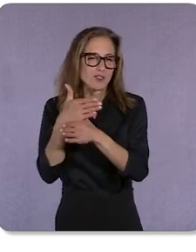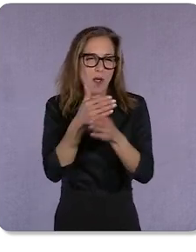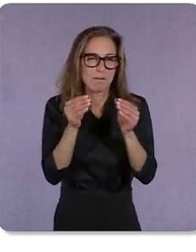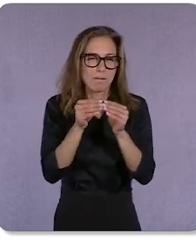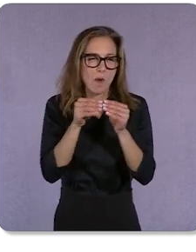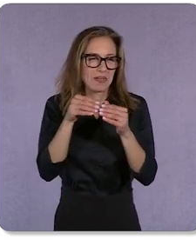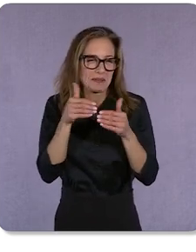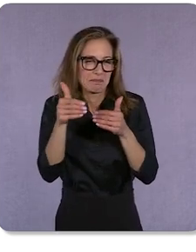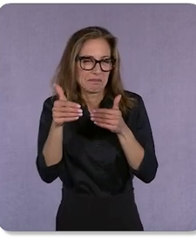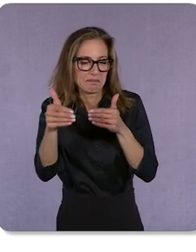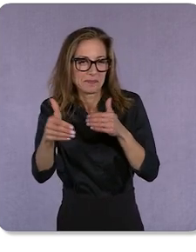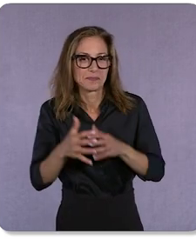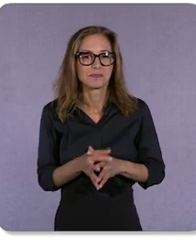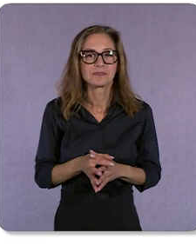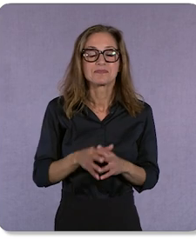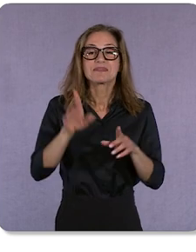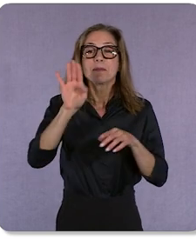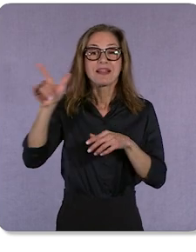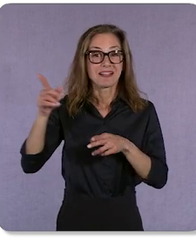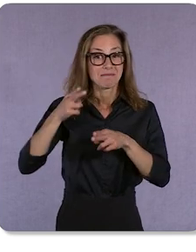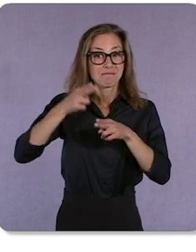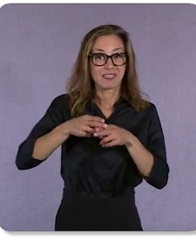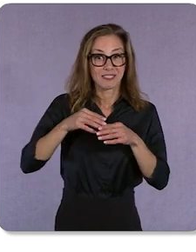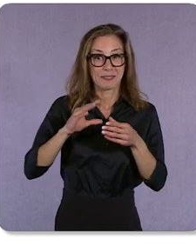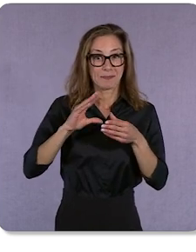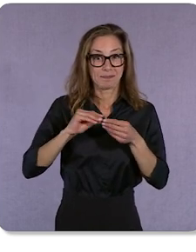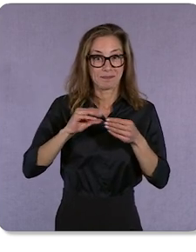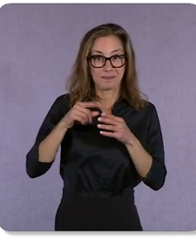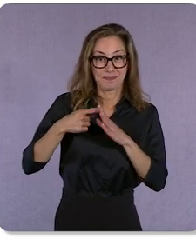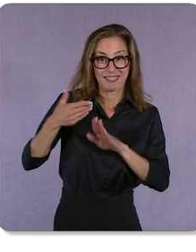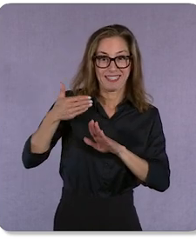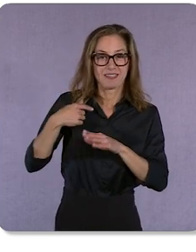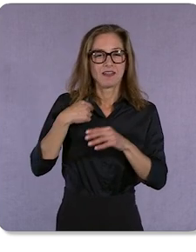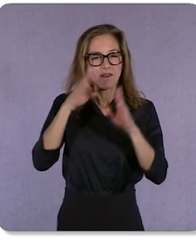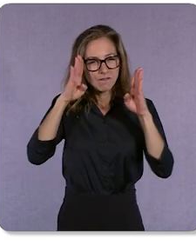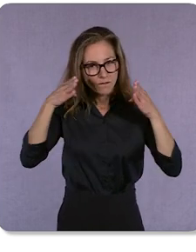As Bill mentioned at the beginning, we’re also focused on helping you build resilience for the future.